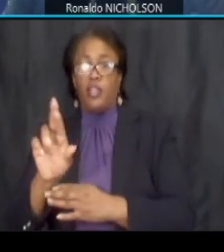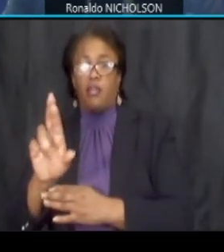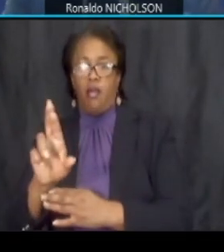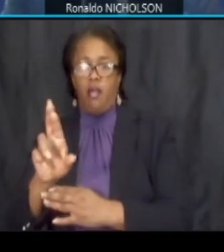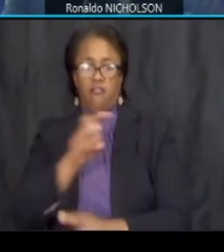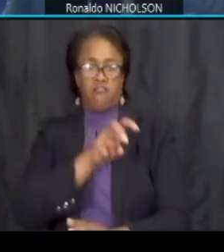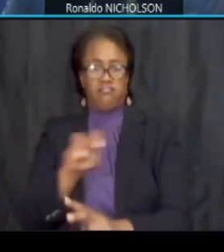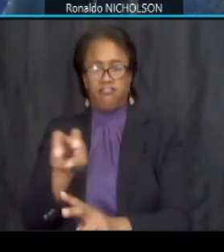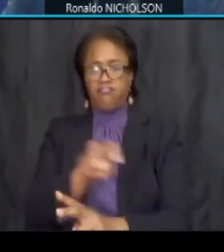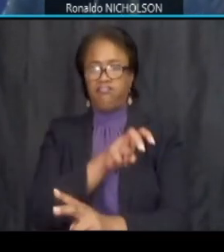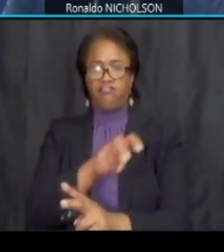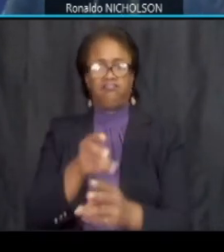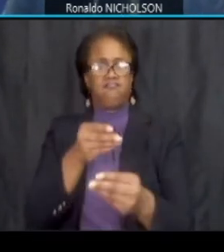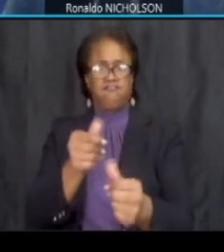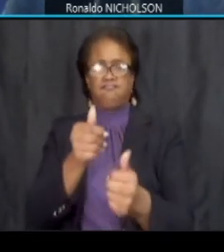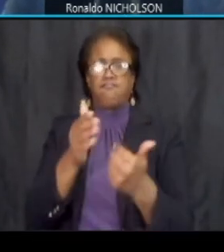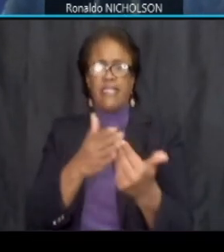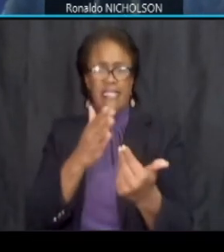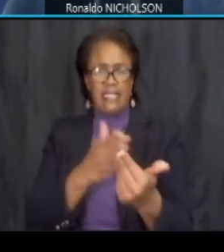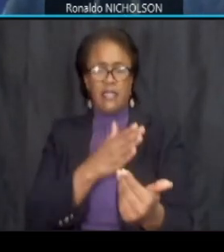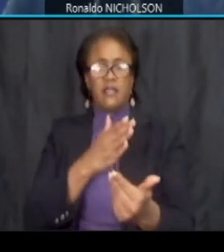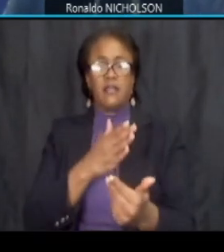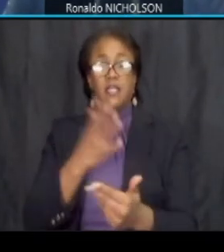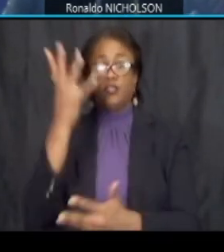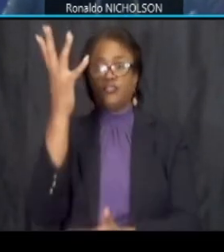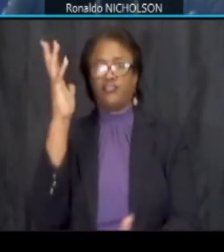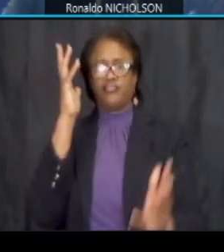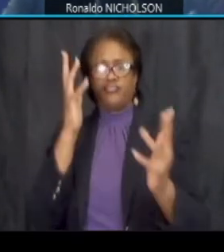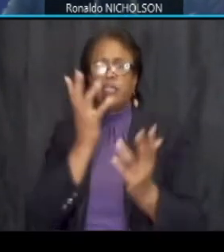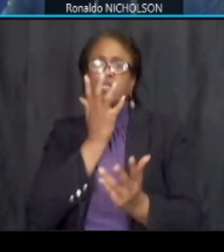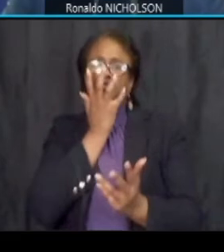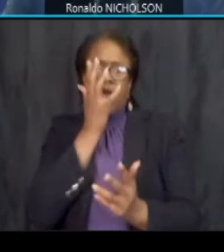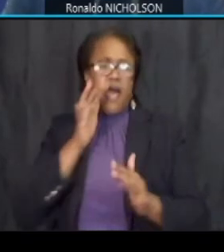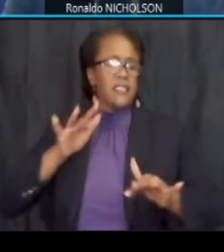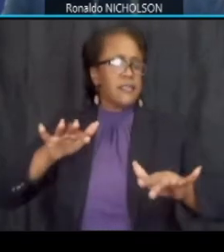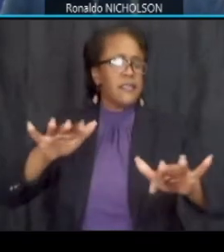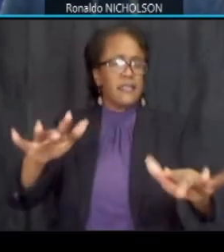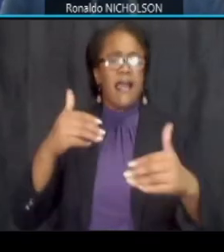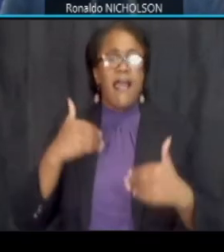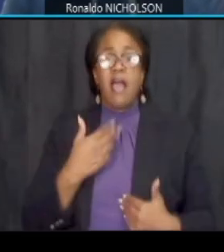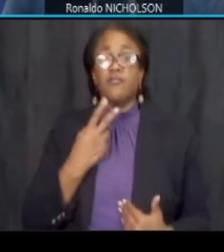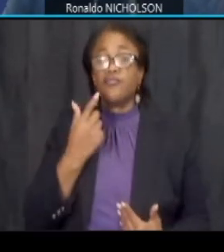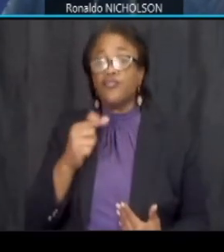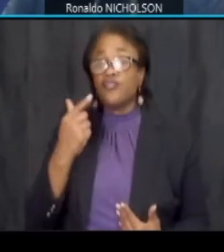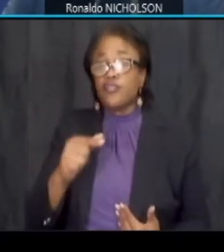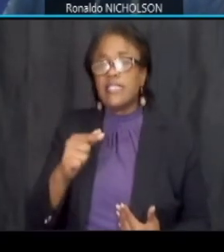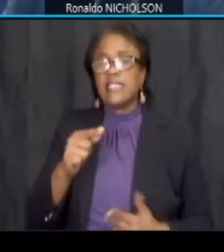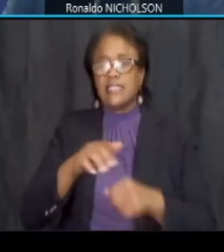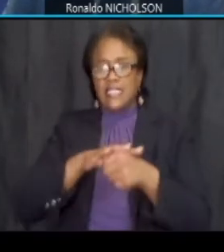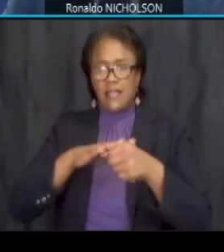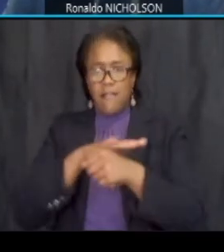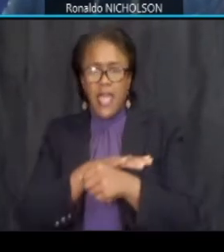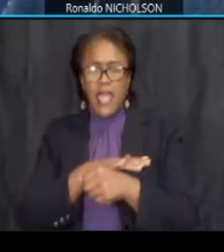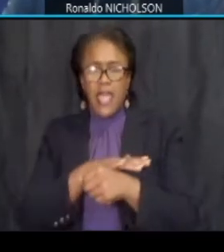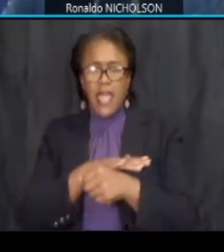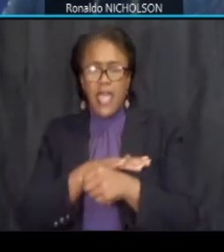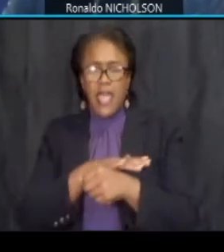landscaping along the corridor maintaining green space enhancing green space and as well